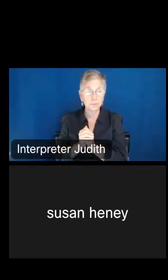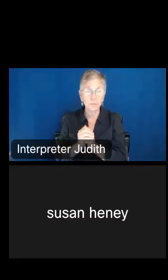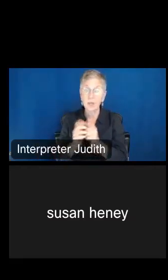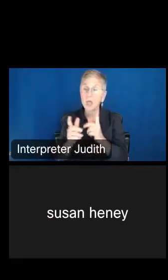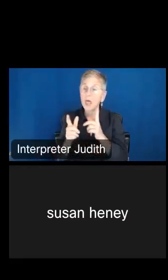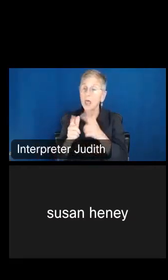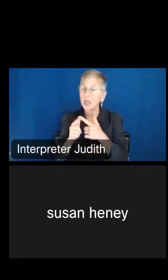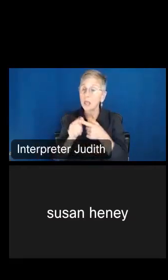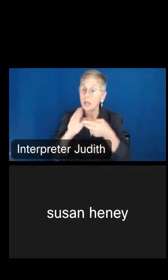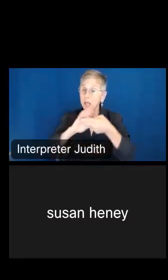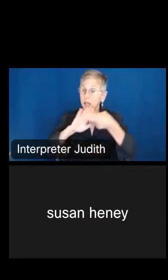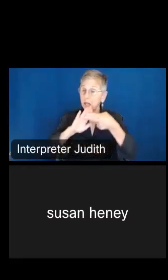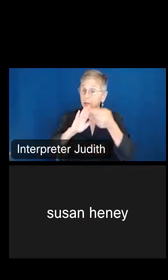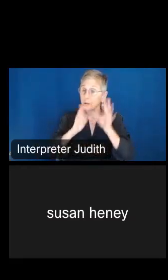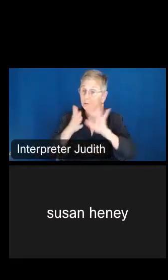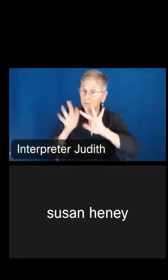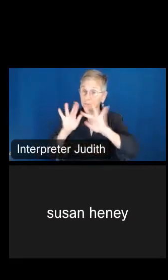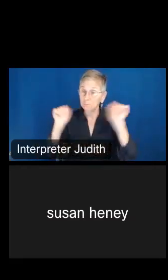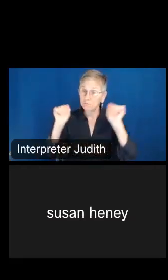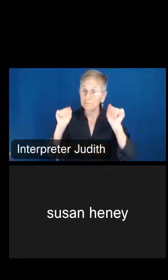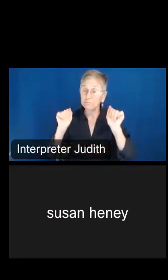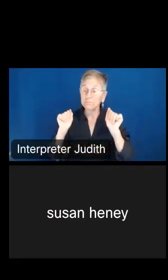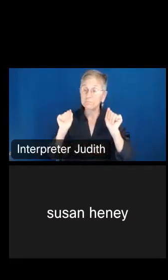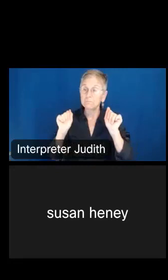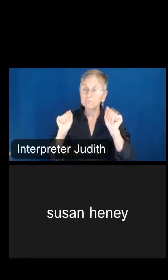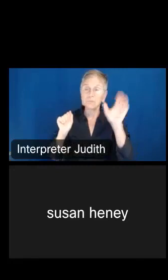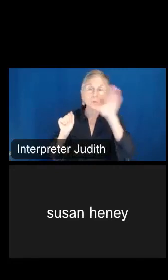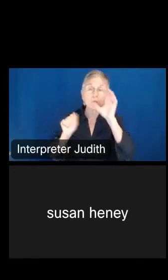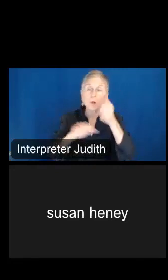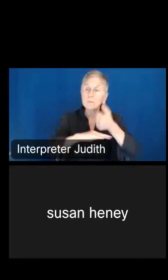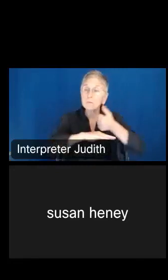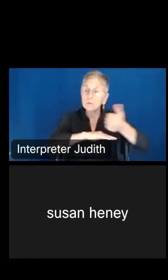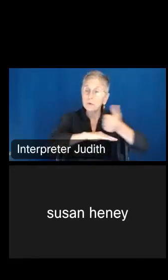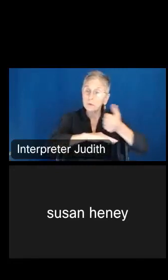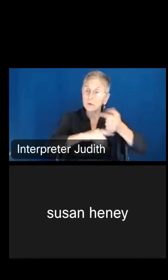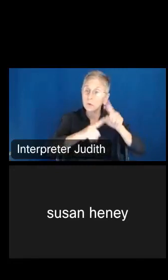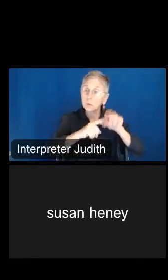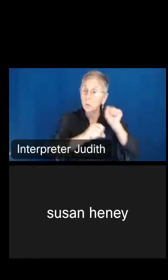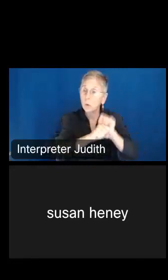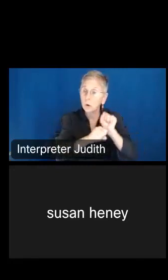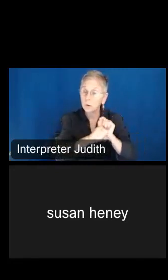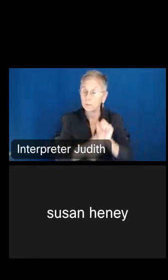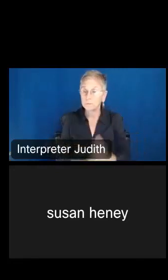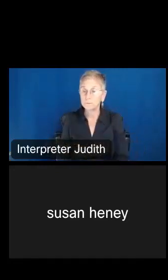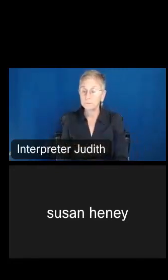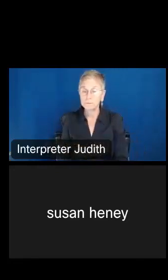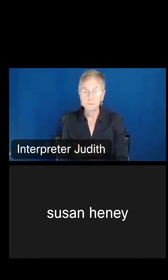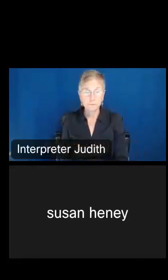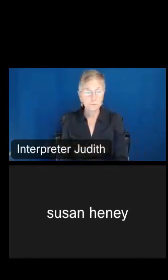box, and then I will look up transportation to work. You can see here, means of transportation